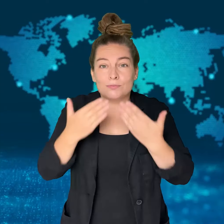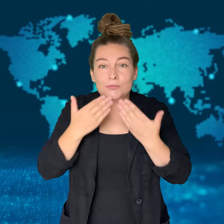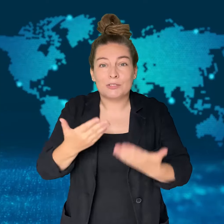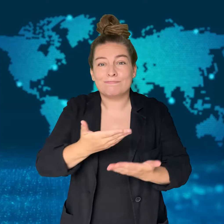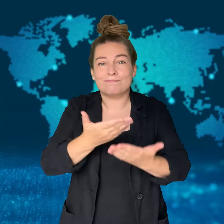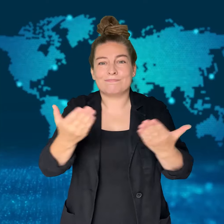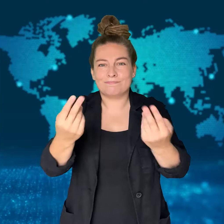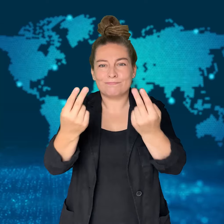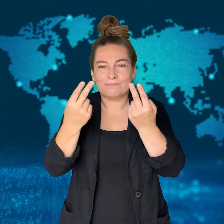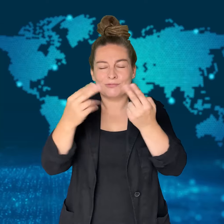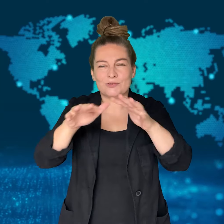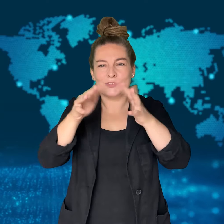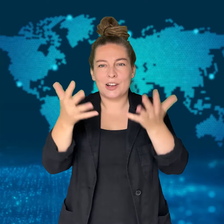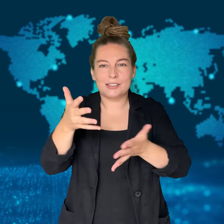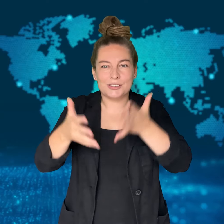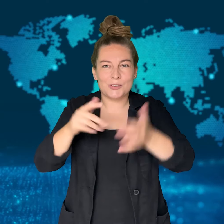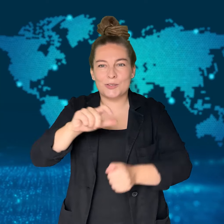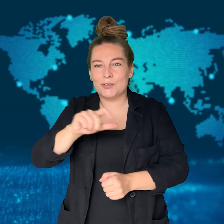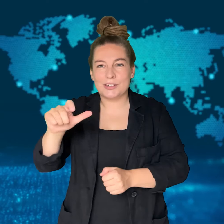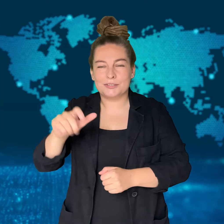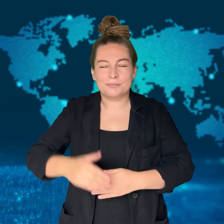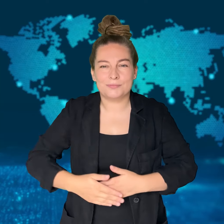Thank you for watching WorldSign Week.